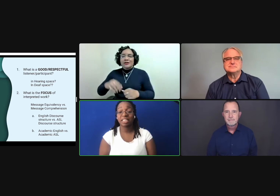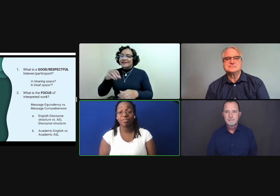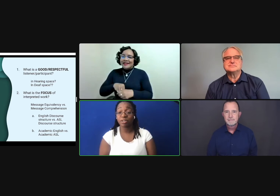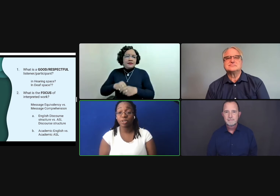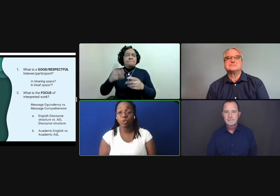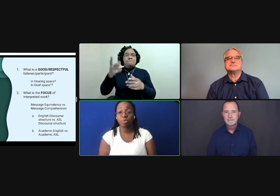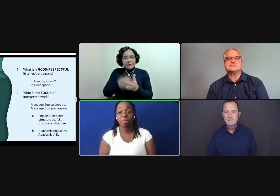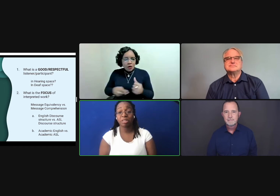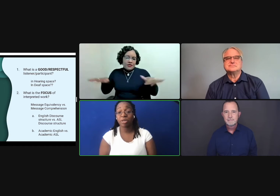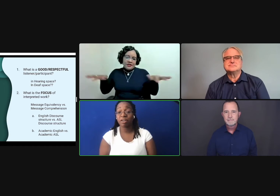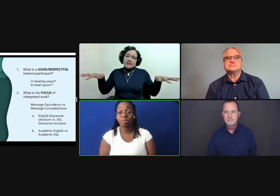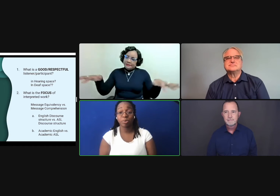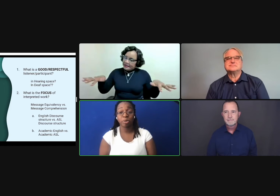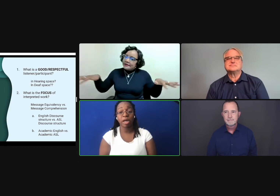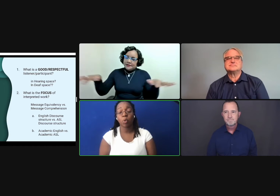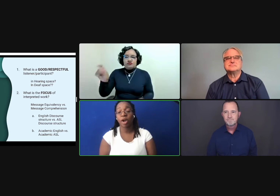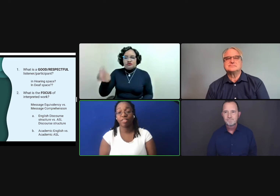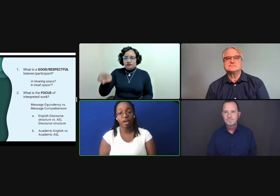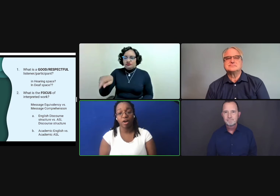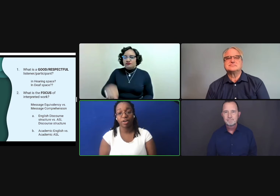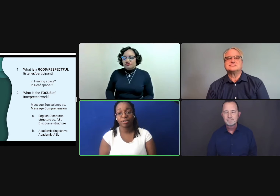A deaf individual should be able to be comfortable, no matter where they are.